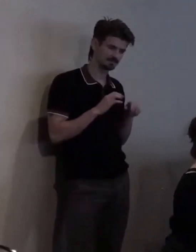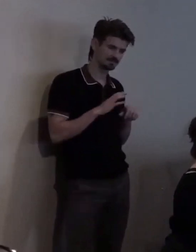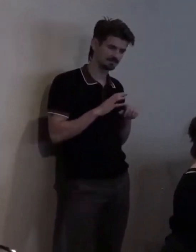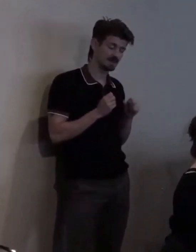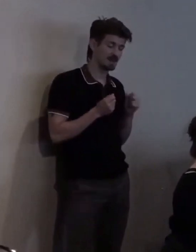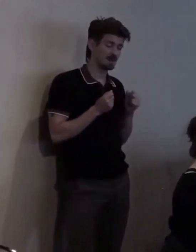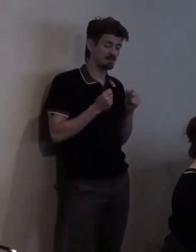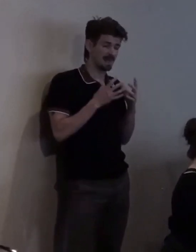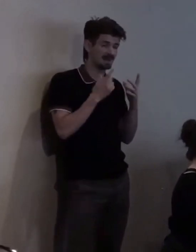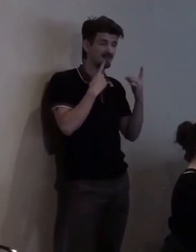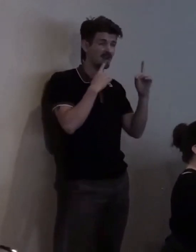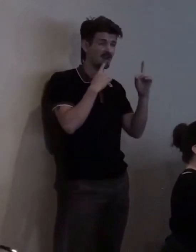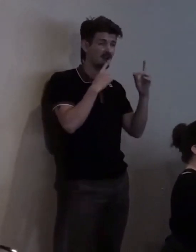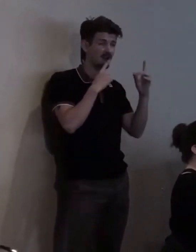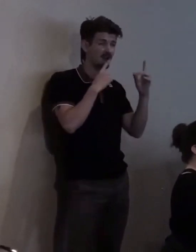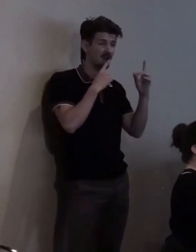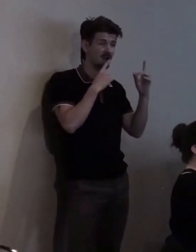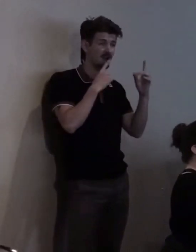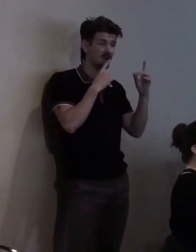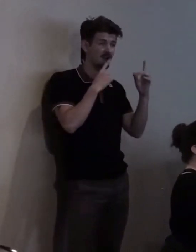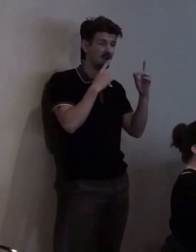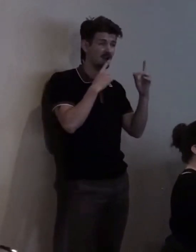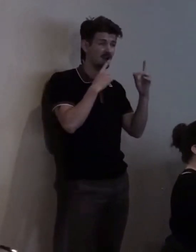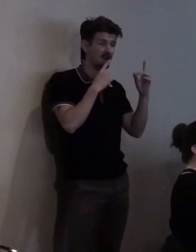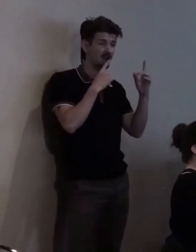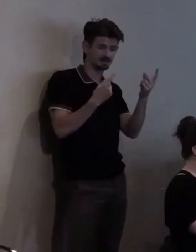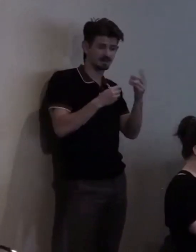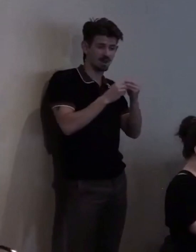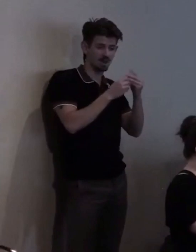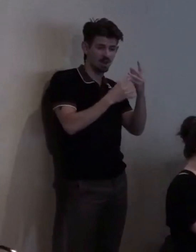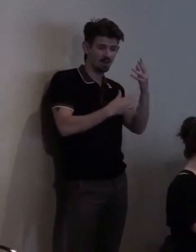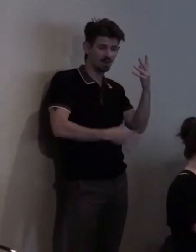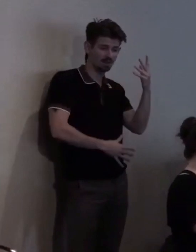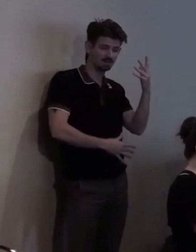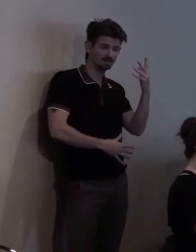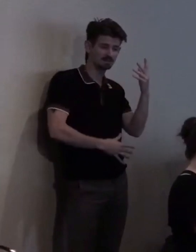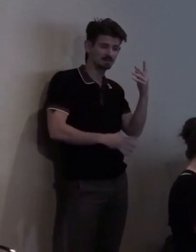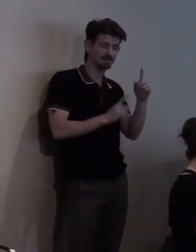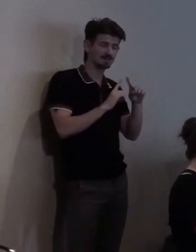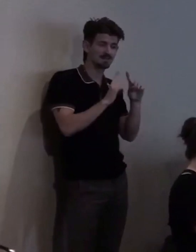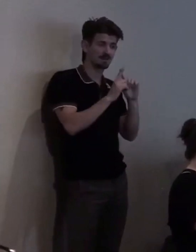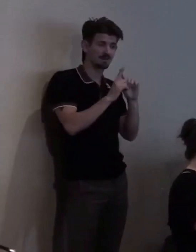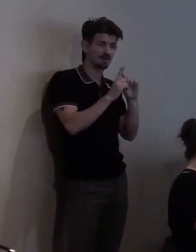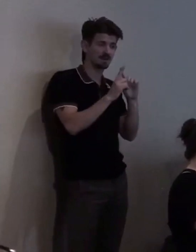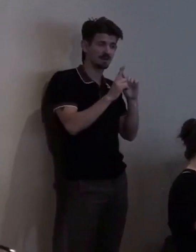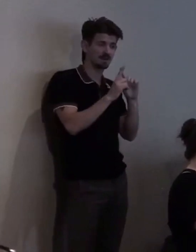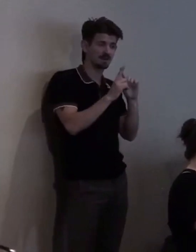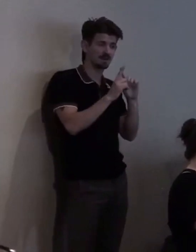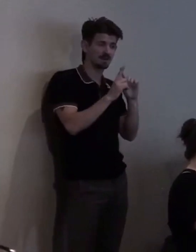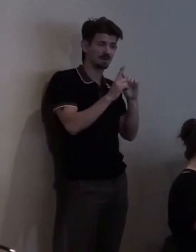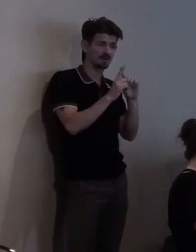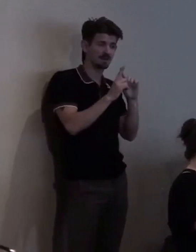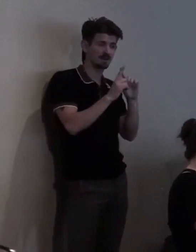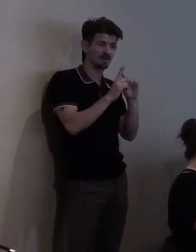Uhm... And there's a long list of legislation that Christina has been involved in.